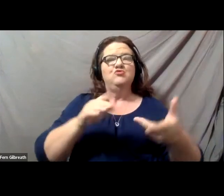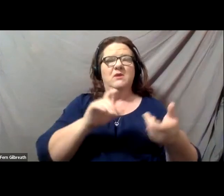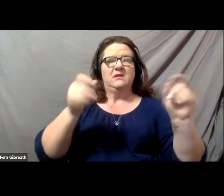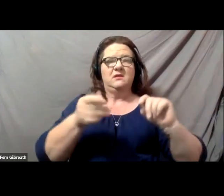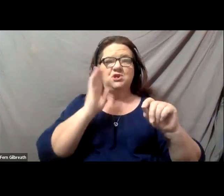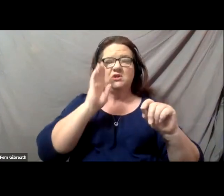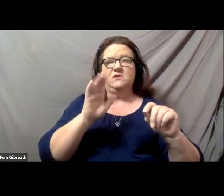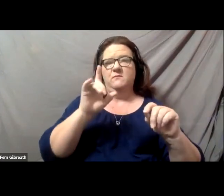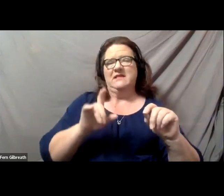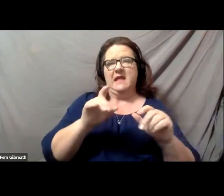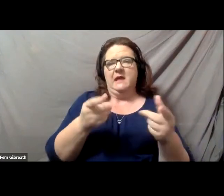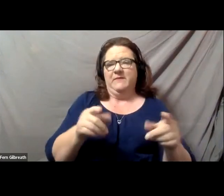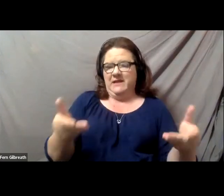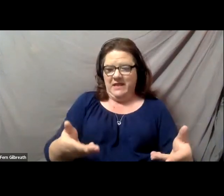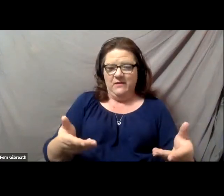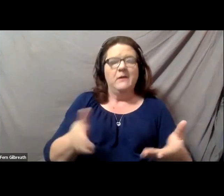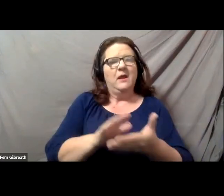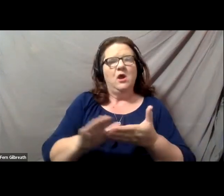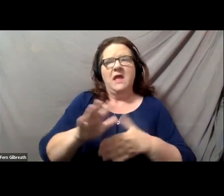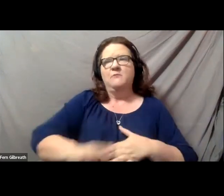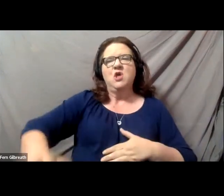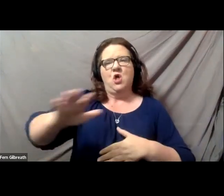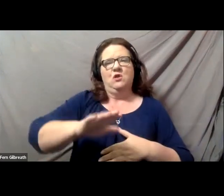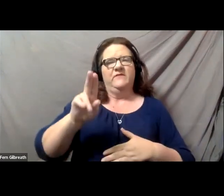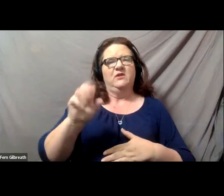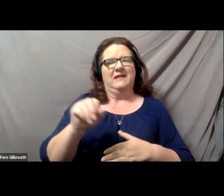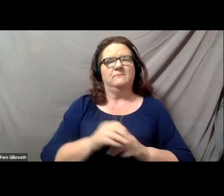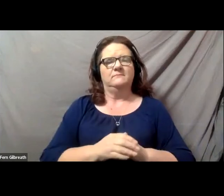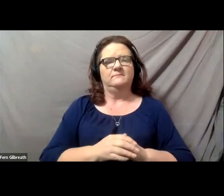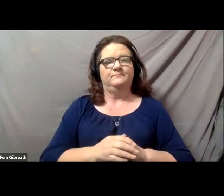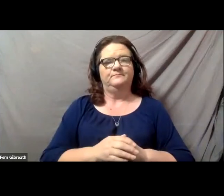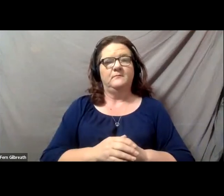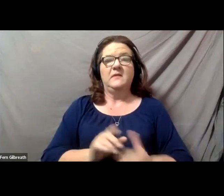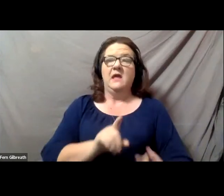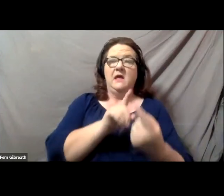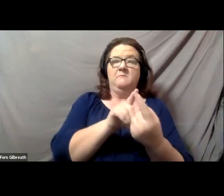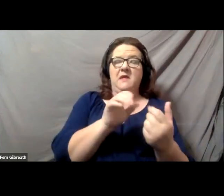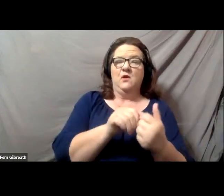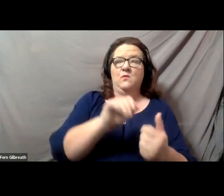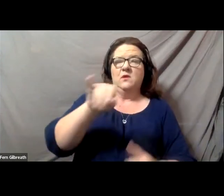and on campuses throughout the country. In meeting with Judy this week, she challenged me to share with you all